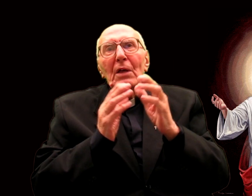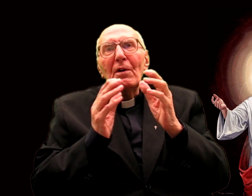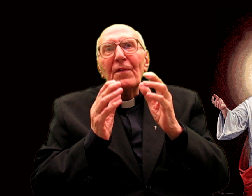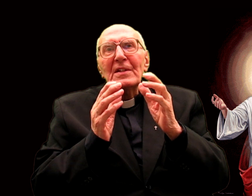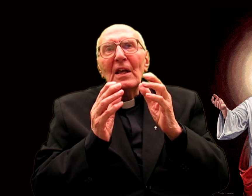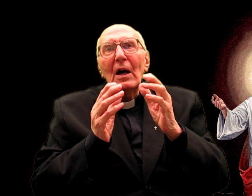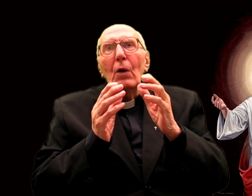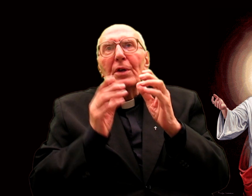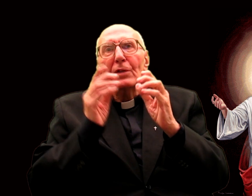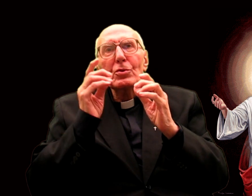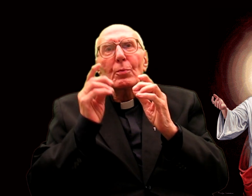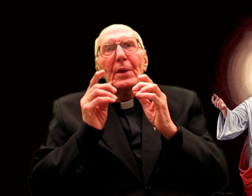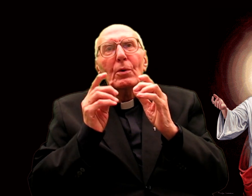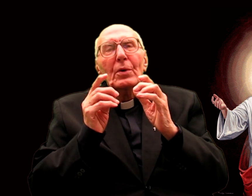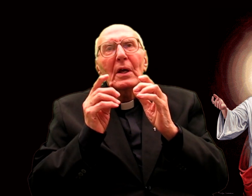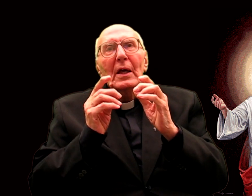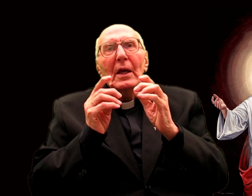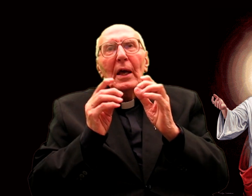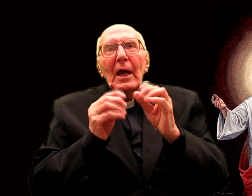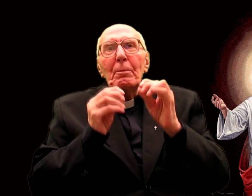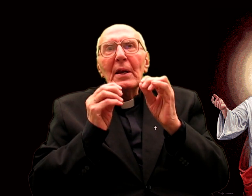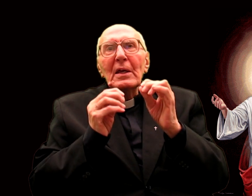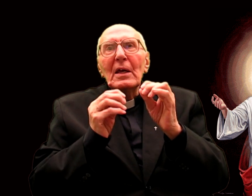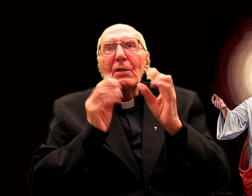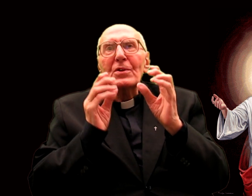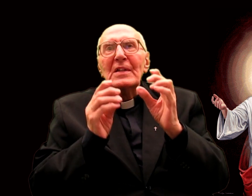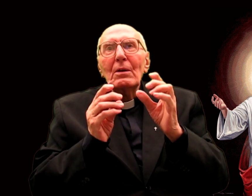When a party raises more than a rite, is for